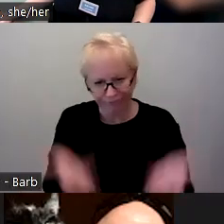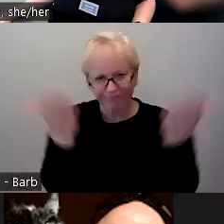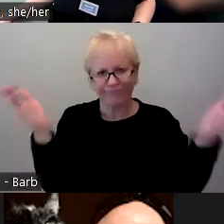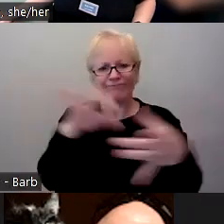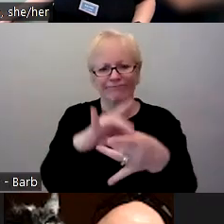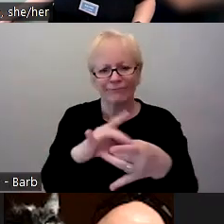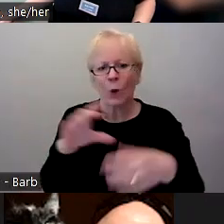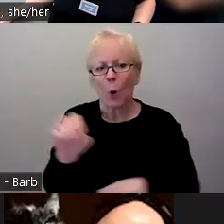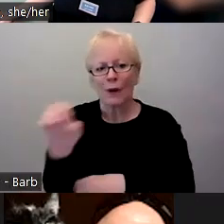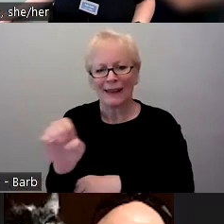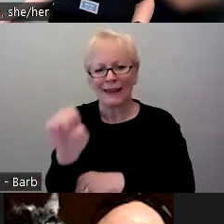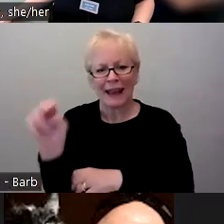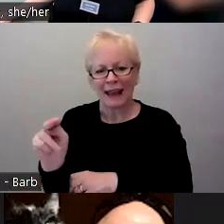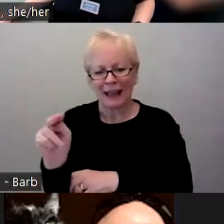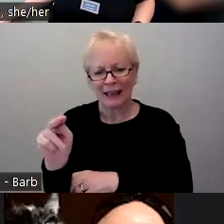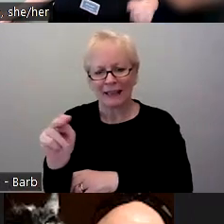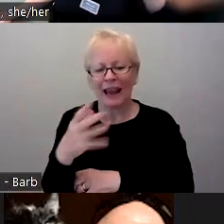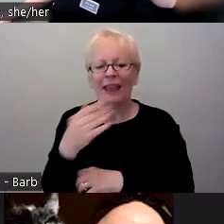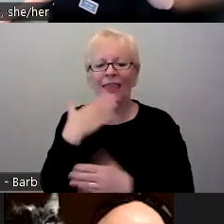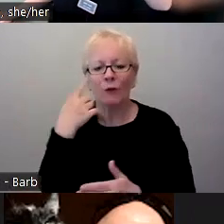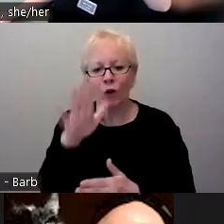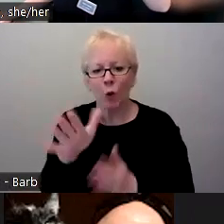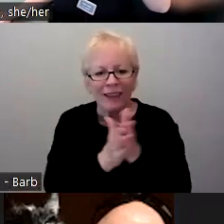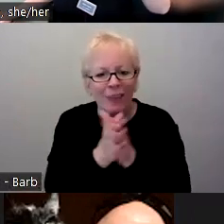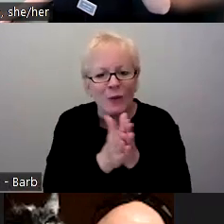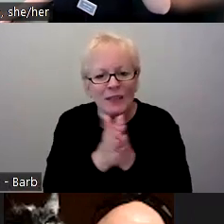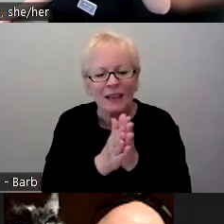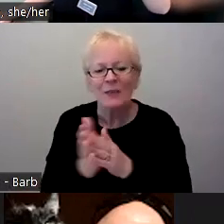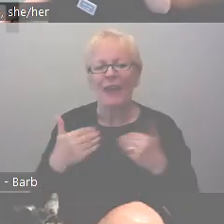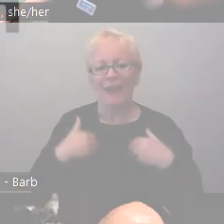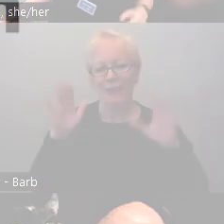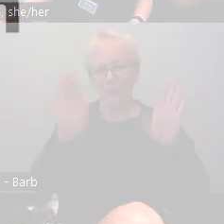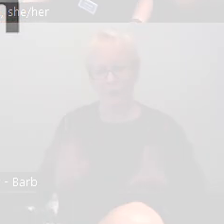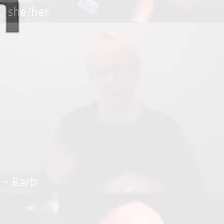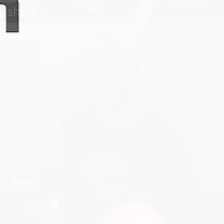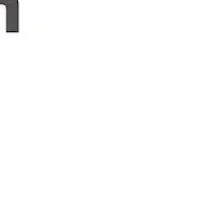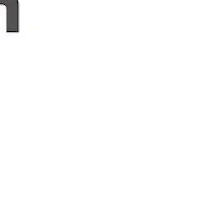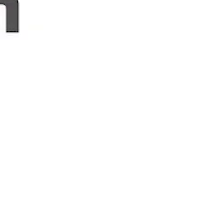and your enthusiasm around that. So have a great rest of the day, everybody. Thanks for joining.